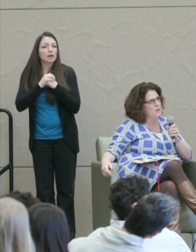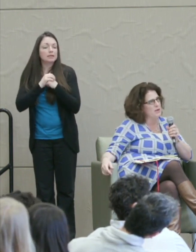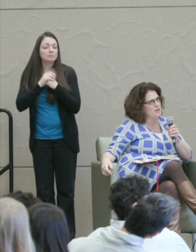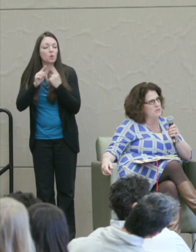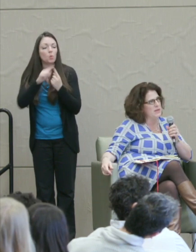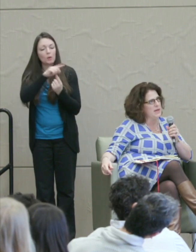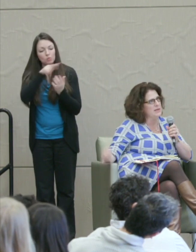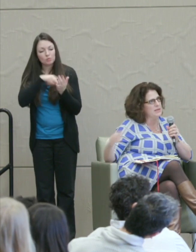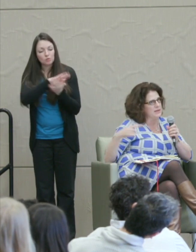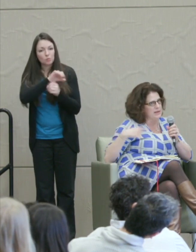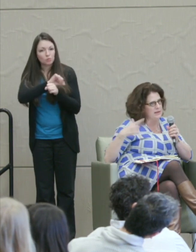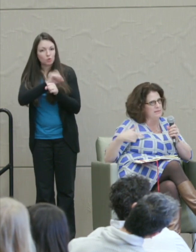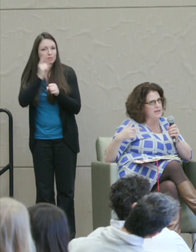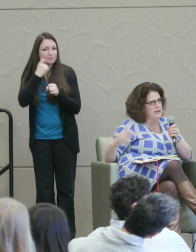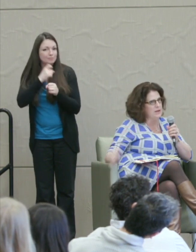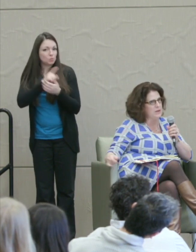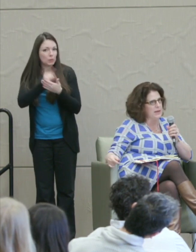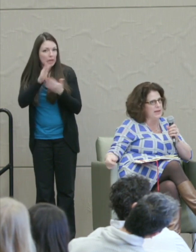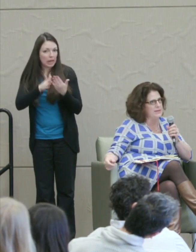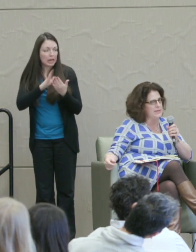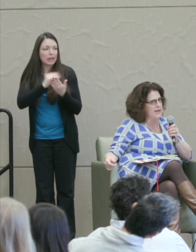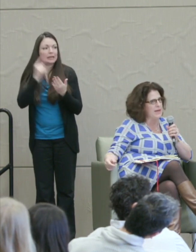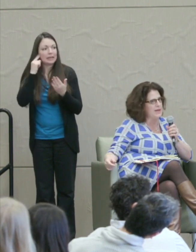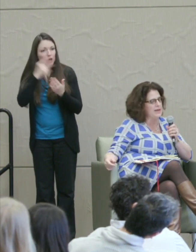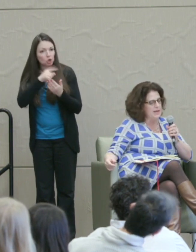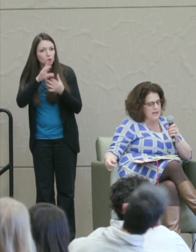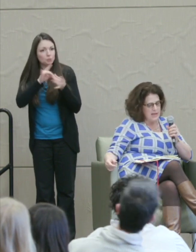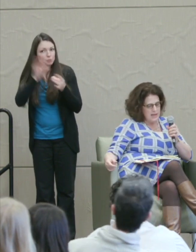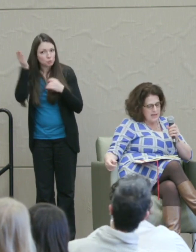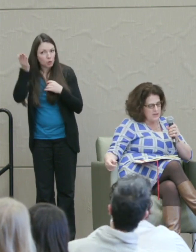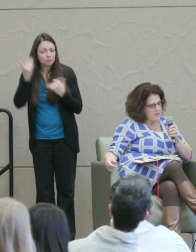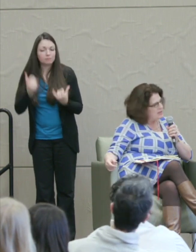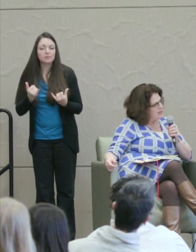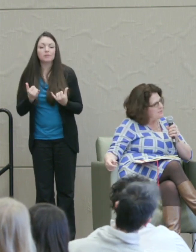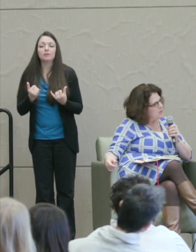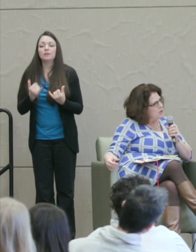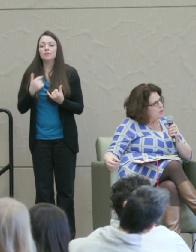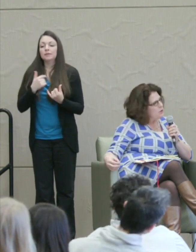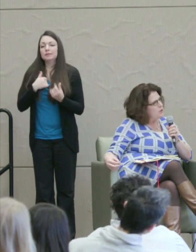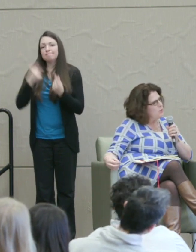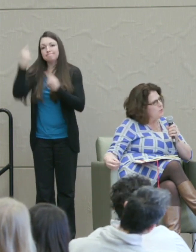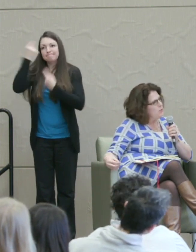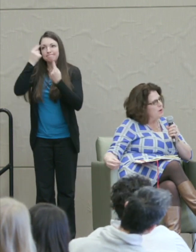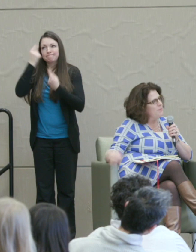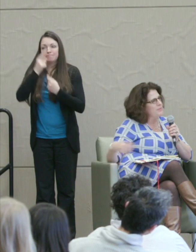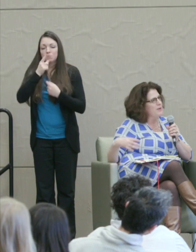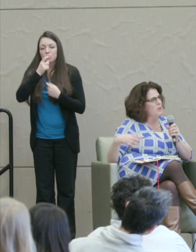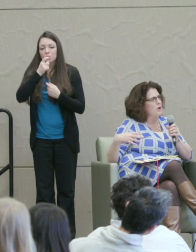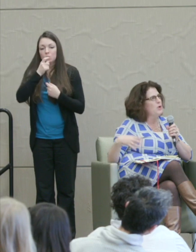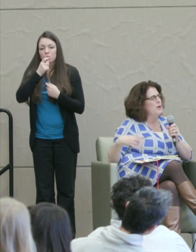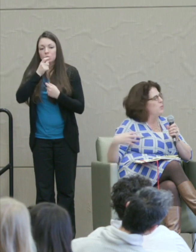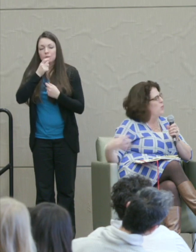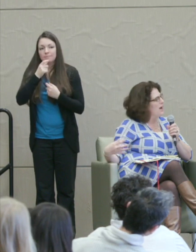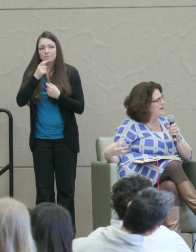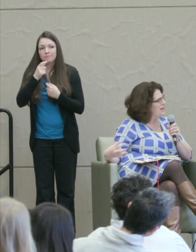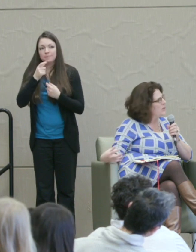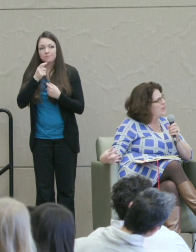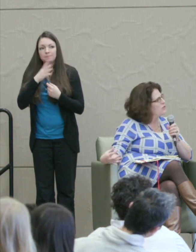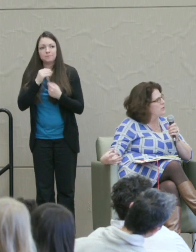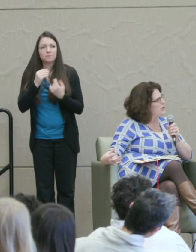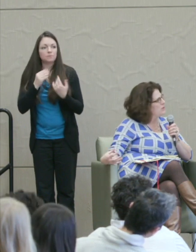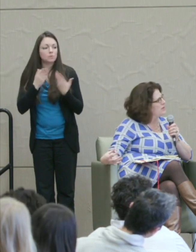work this weekend and then hearing you again today is really who and what can we attribute